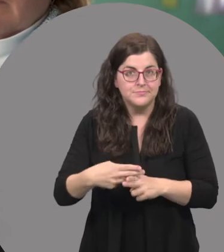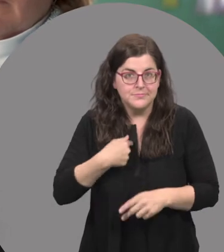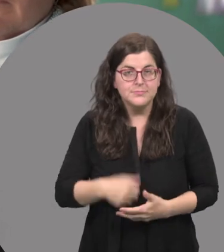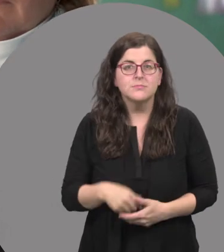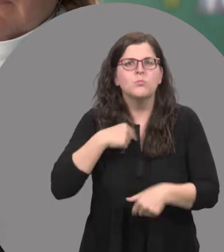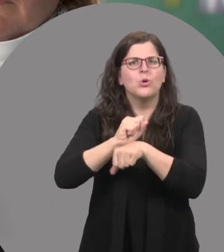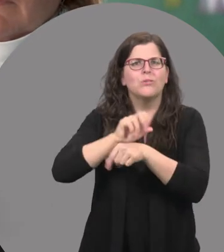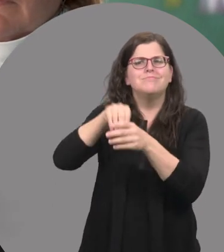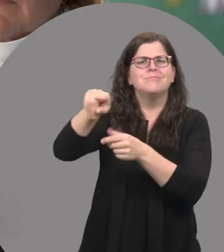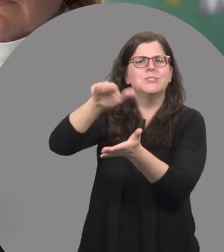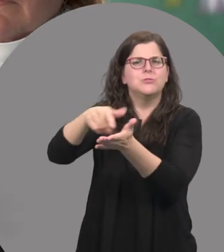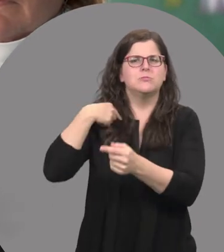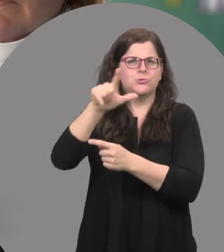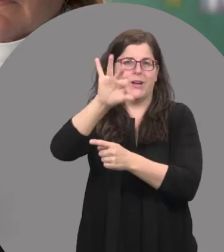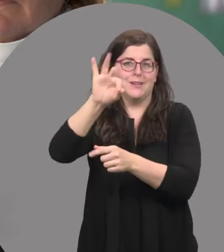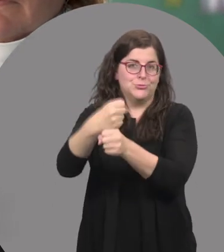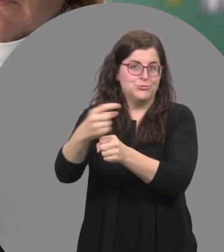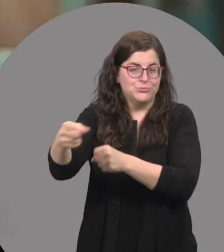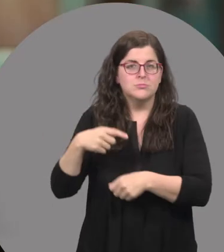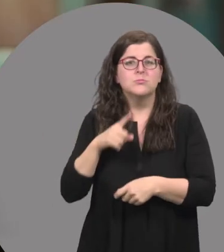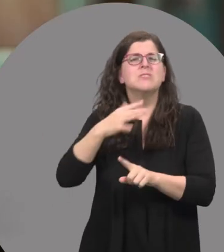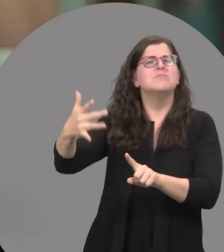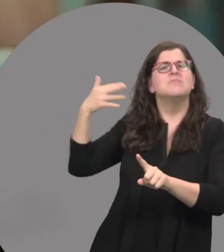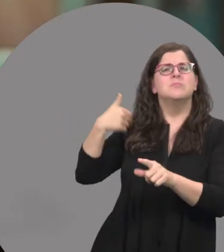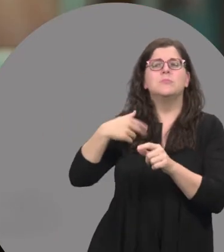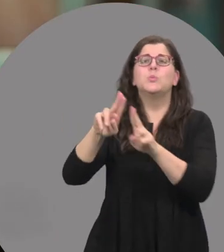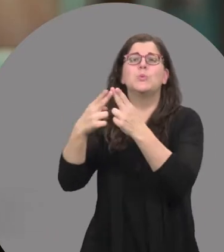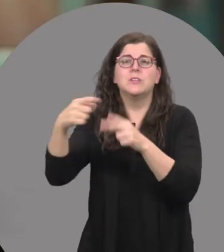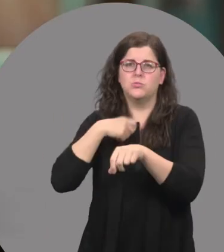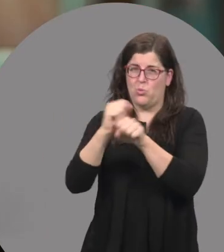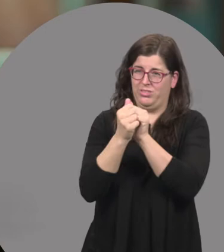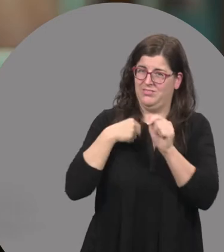And I’ve been with the Preschool Centre for 29 years. Before we were partnering with the Union, we had one centre.